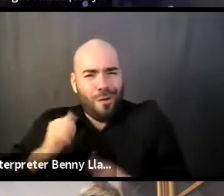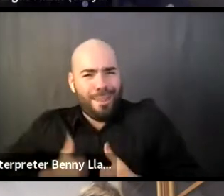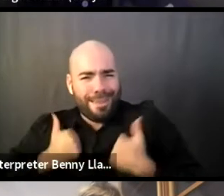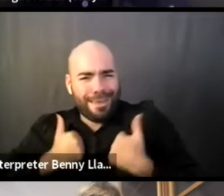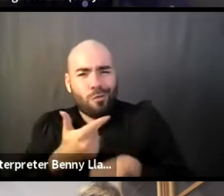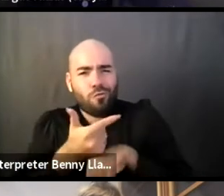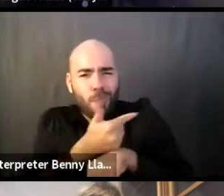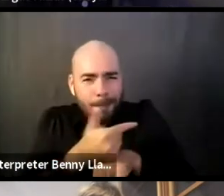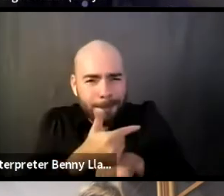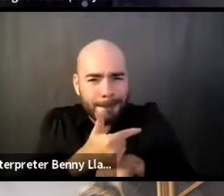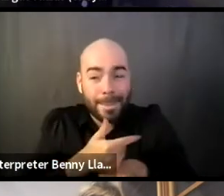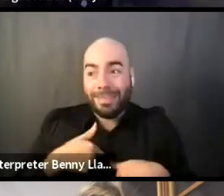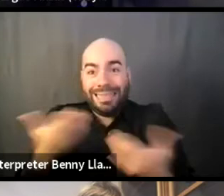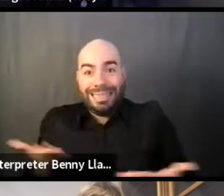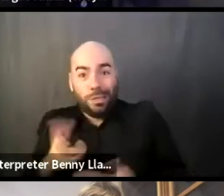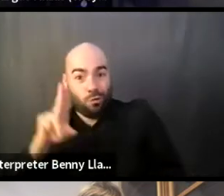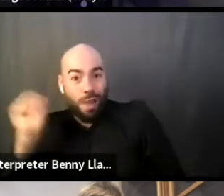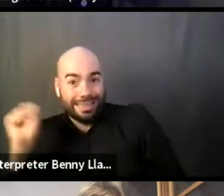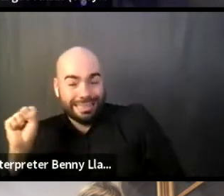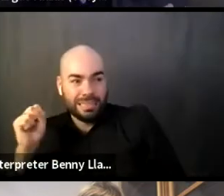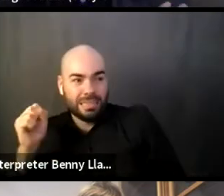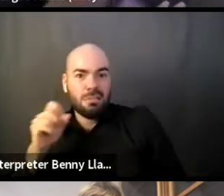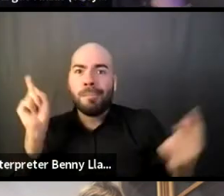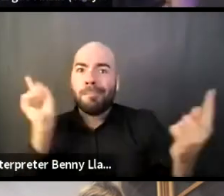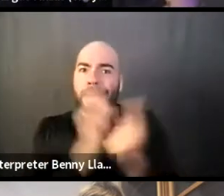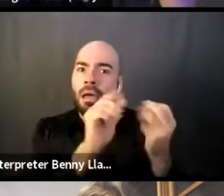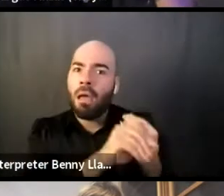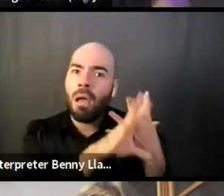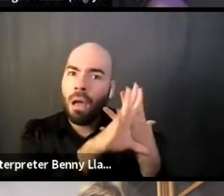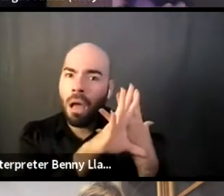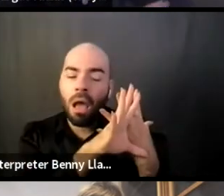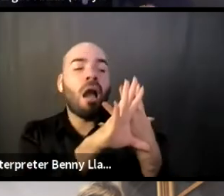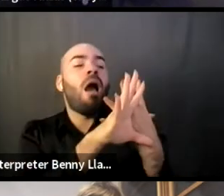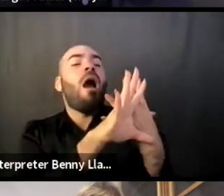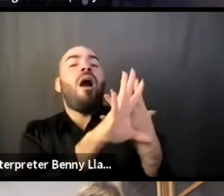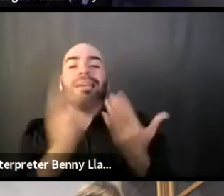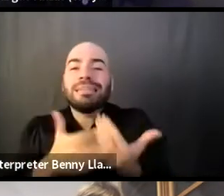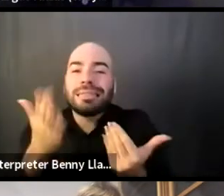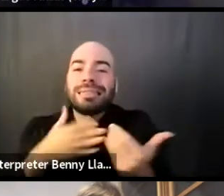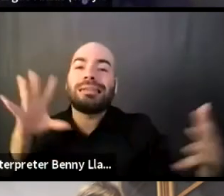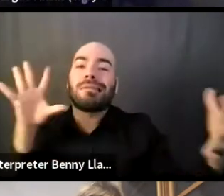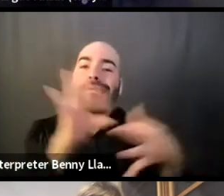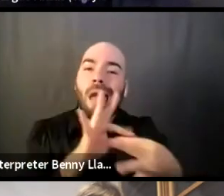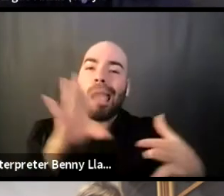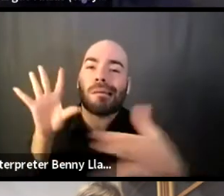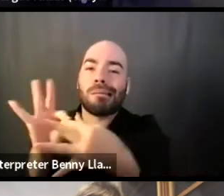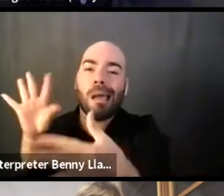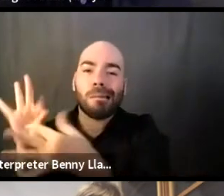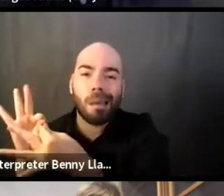But there's something about the world becoming smaller that allows collaboratives like In the Margin,